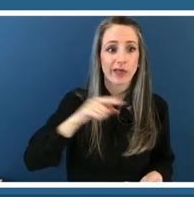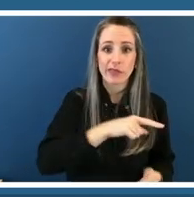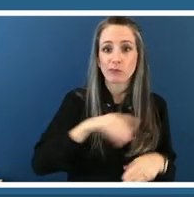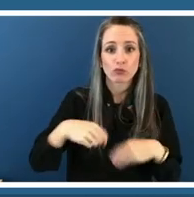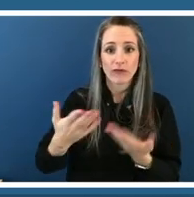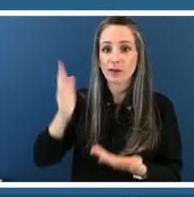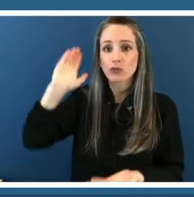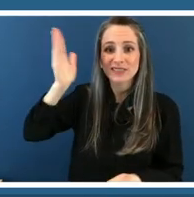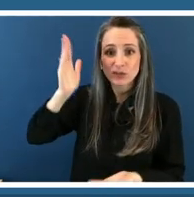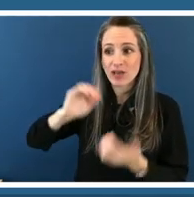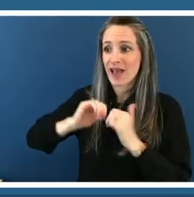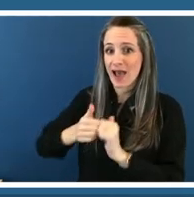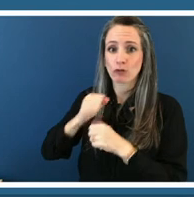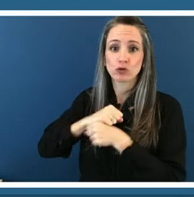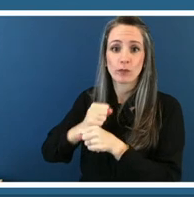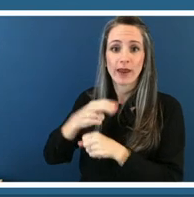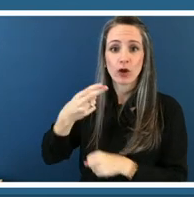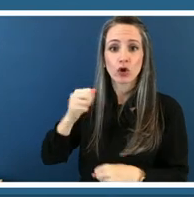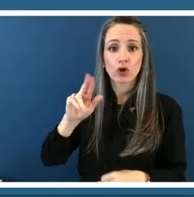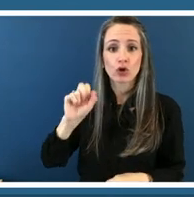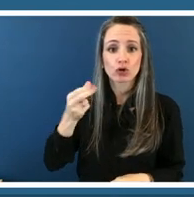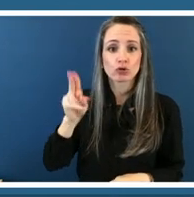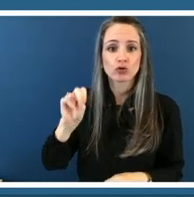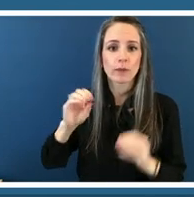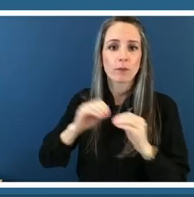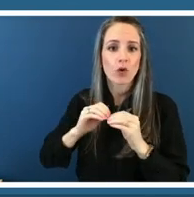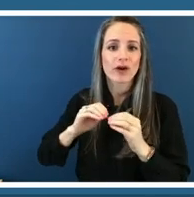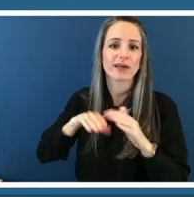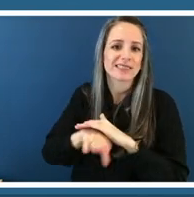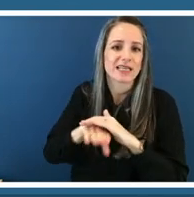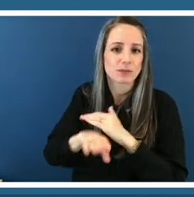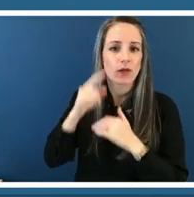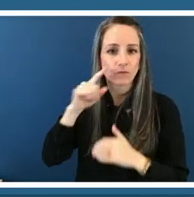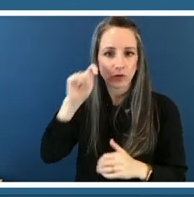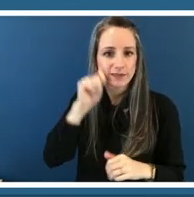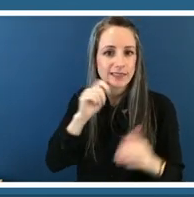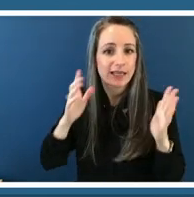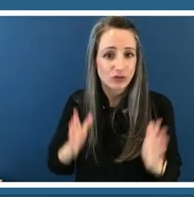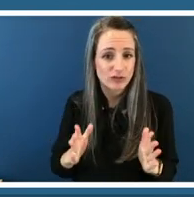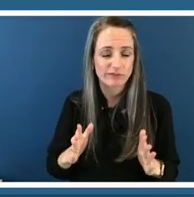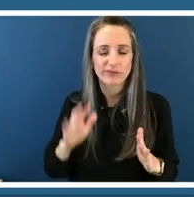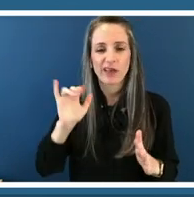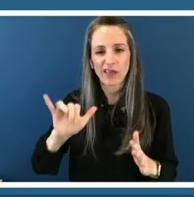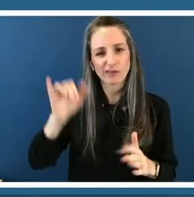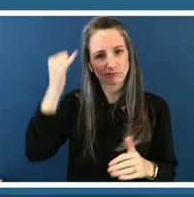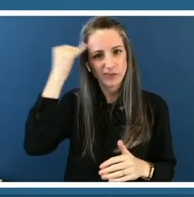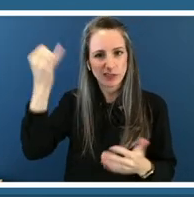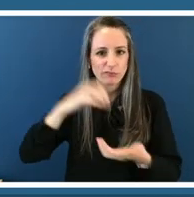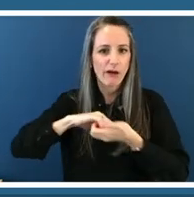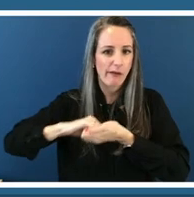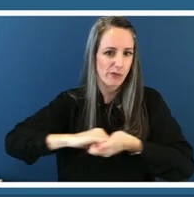more accessible place for teens so we're all collaborating together